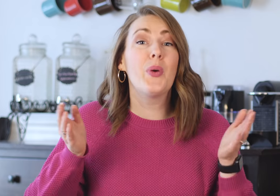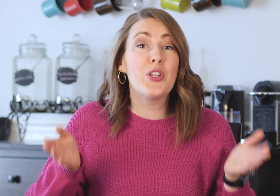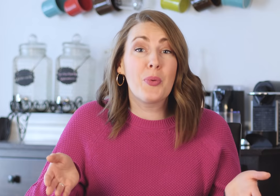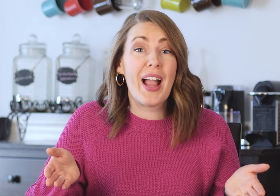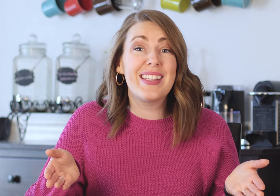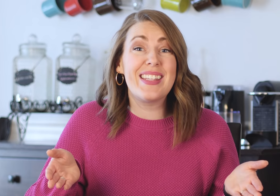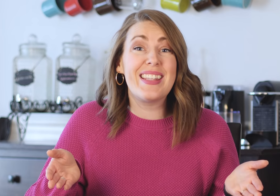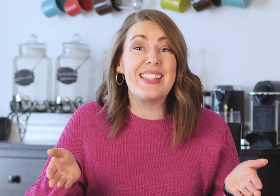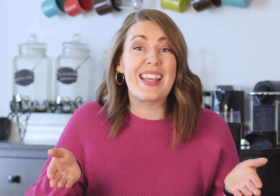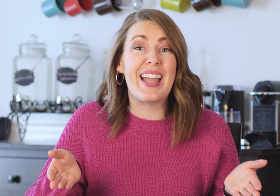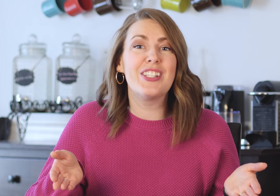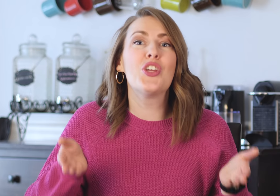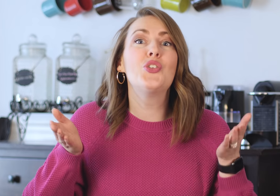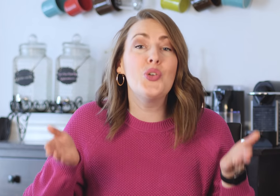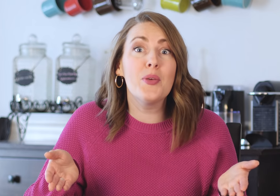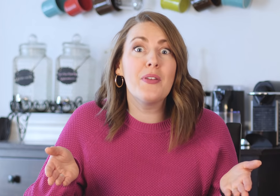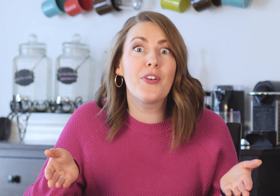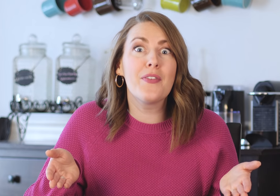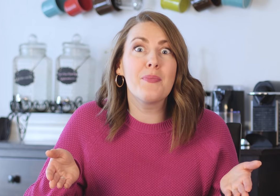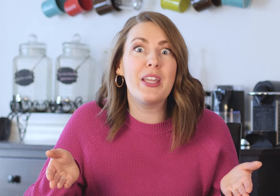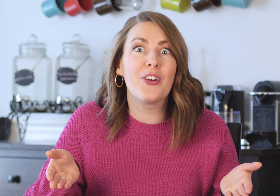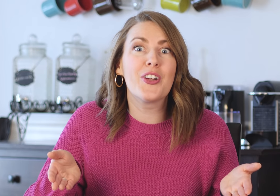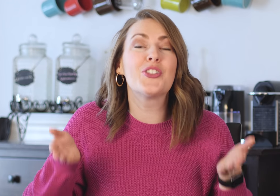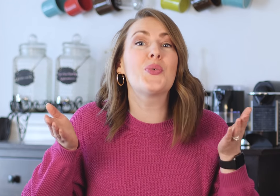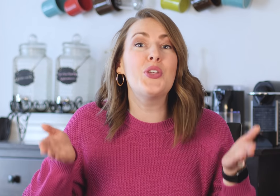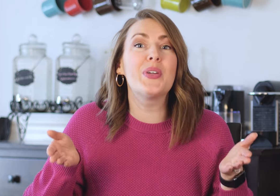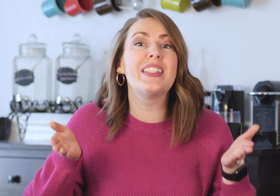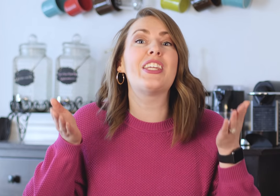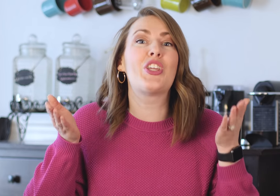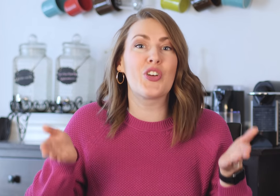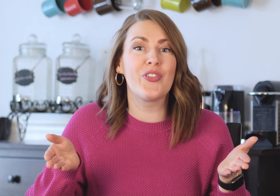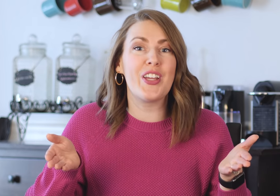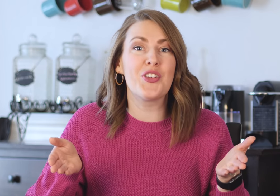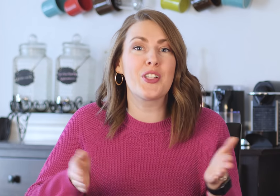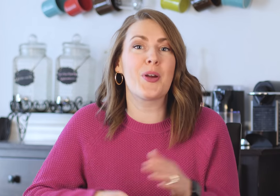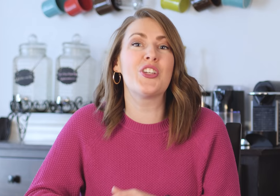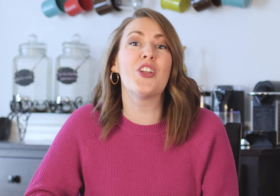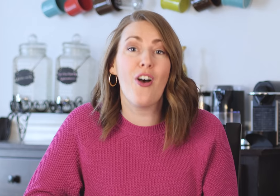you're practicing these signs, do them in front of a mirror so you can see your facial expression